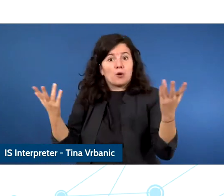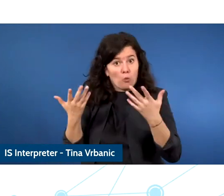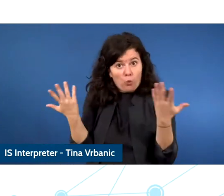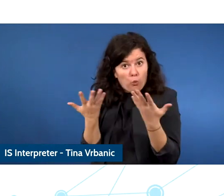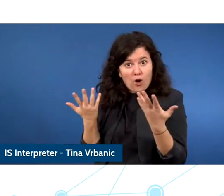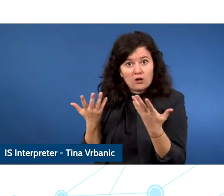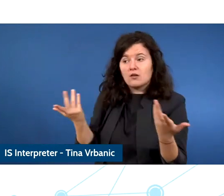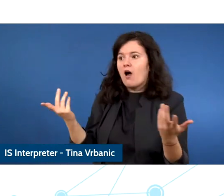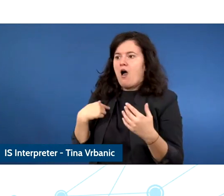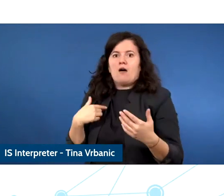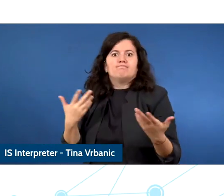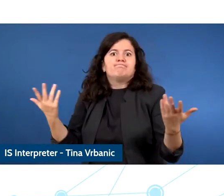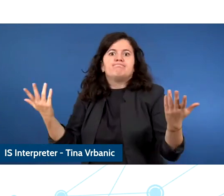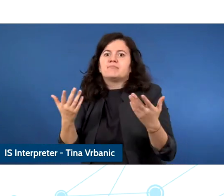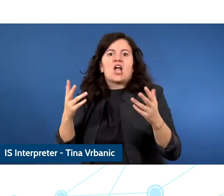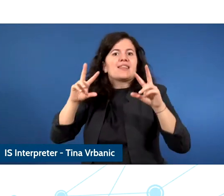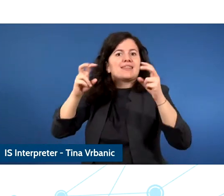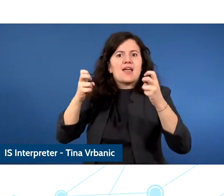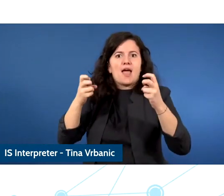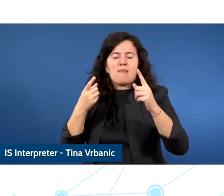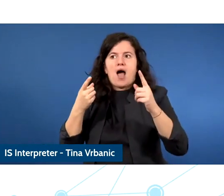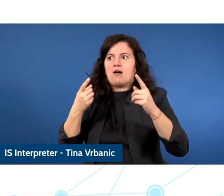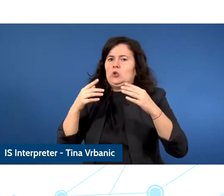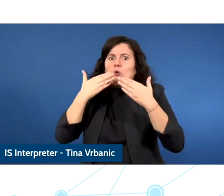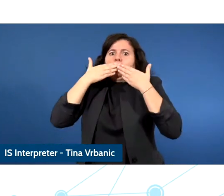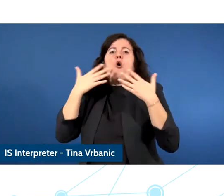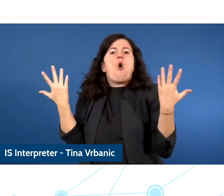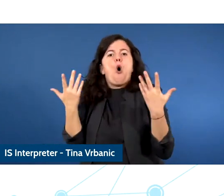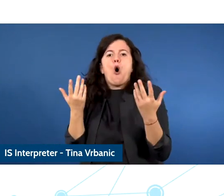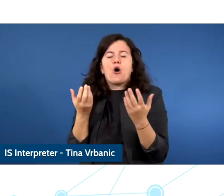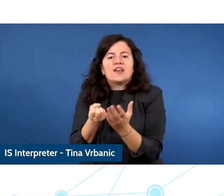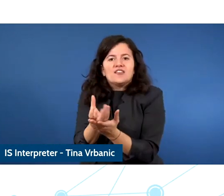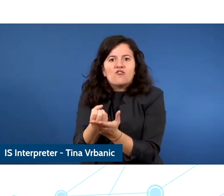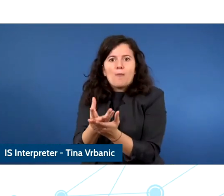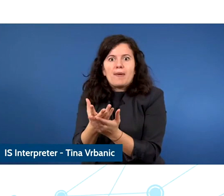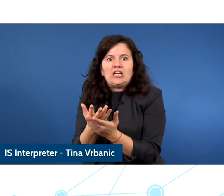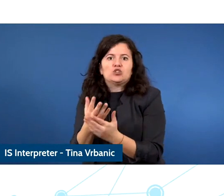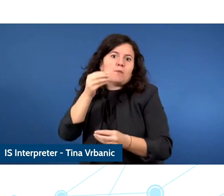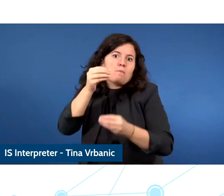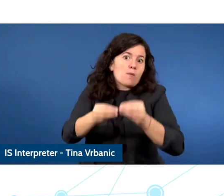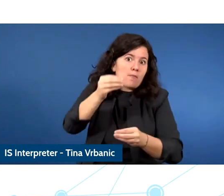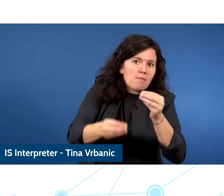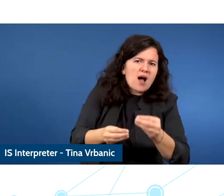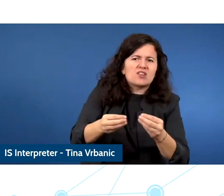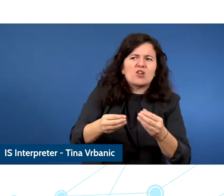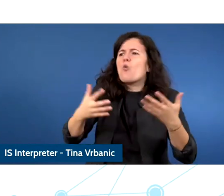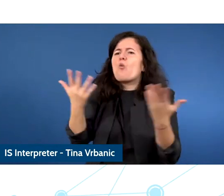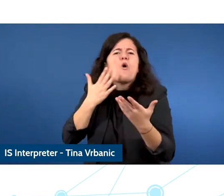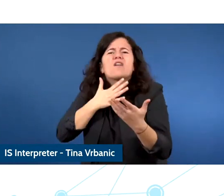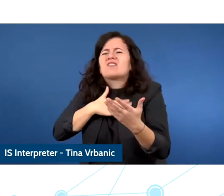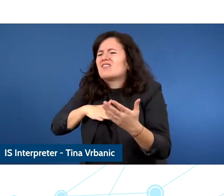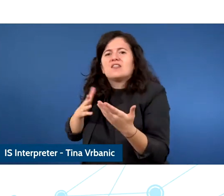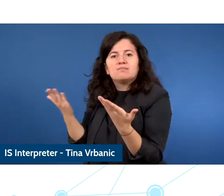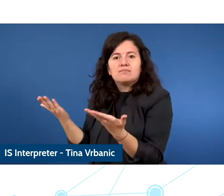are we talking about controversial issues or harmful content. Are we talking about clearly.